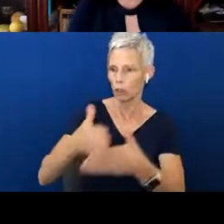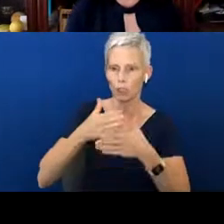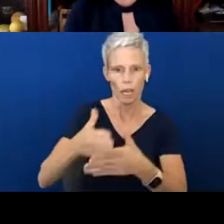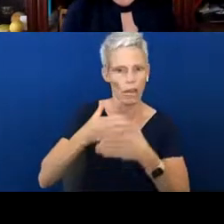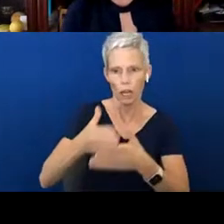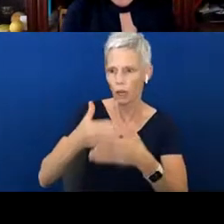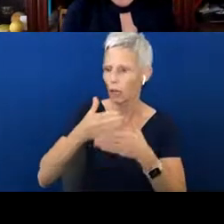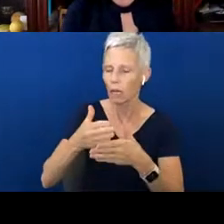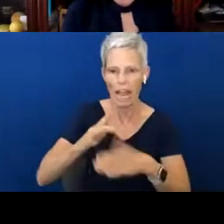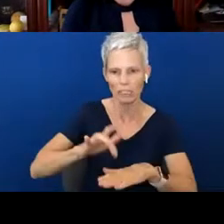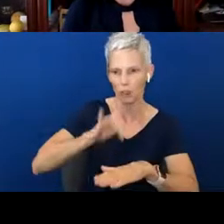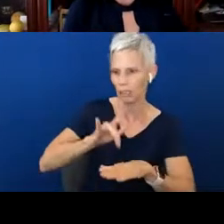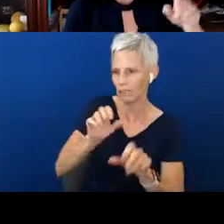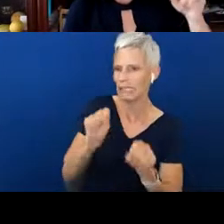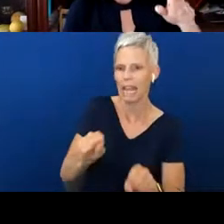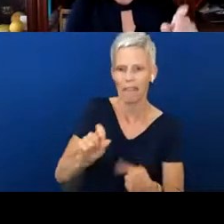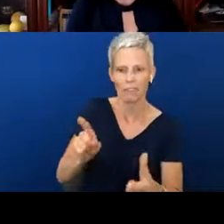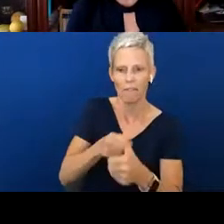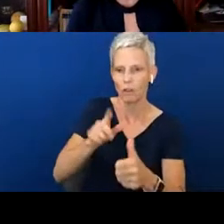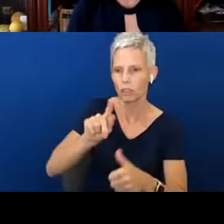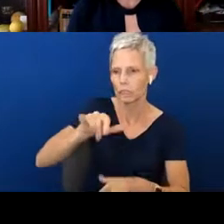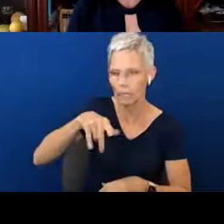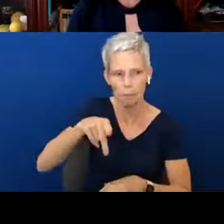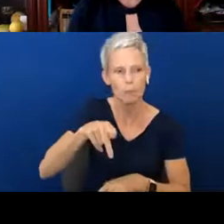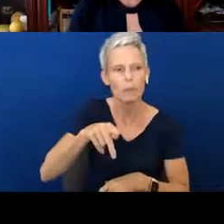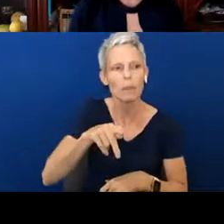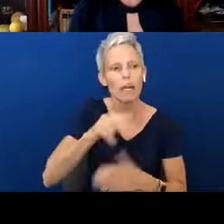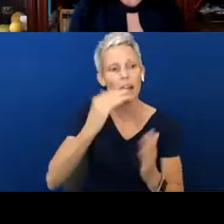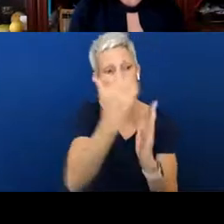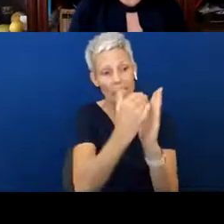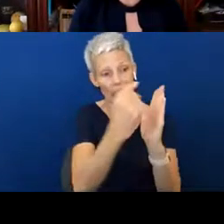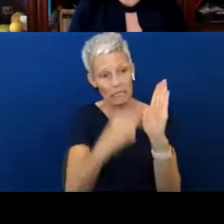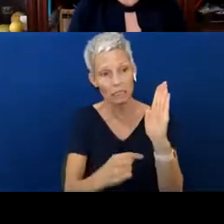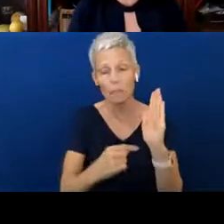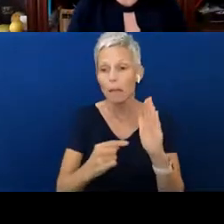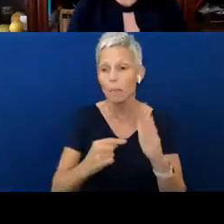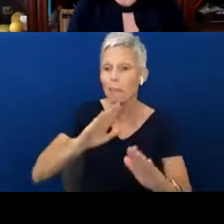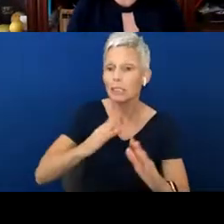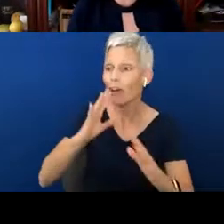that first tip there. If you look down the list, sing songs and teach nursery rhymes to your child.